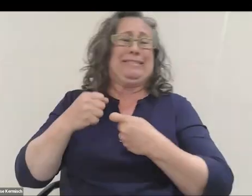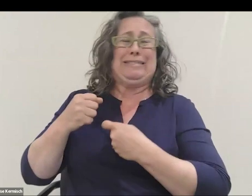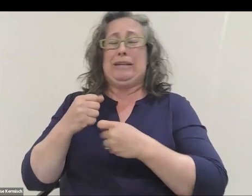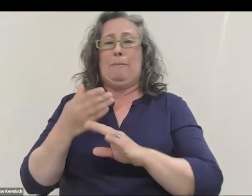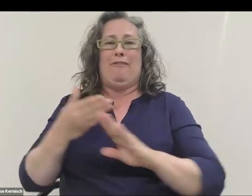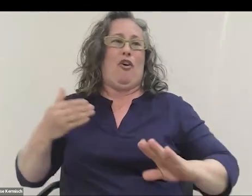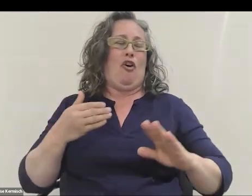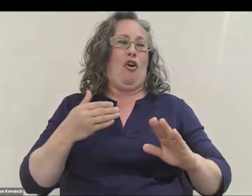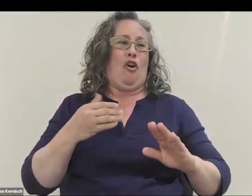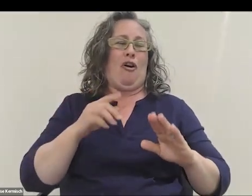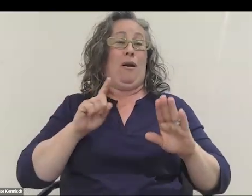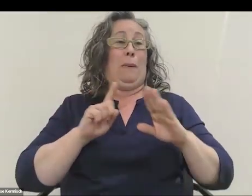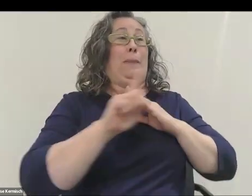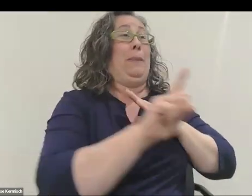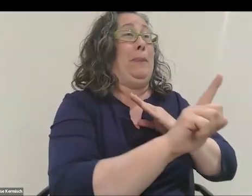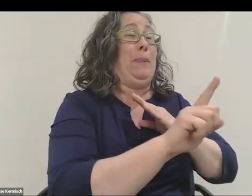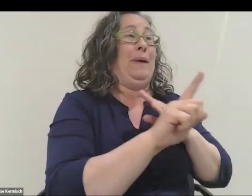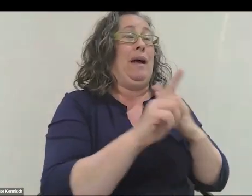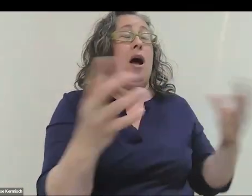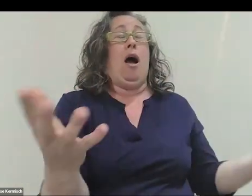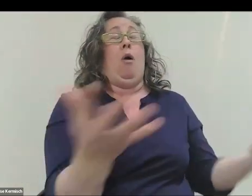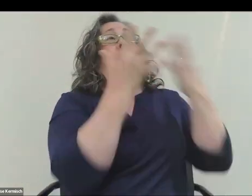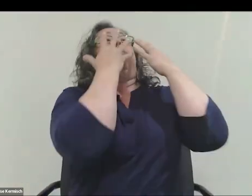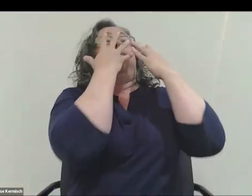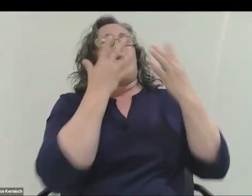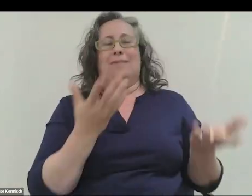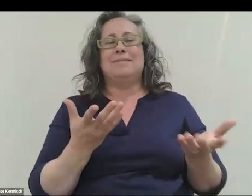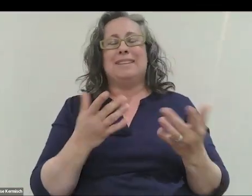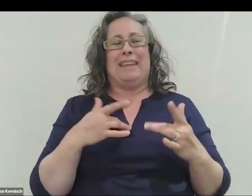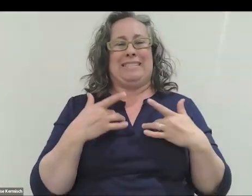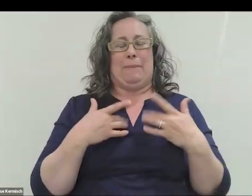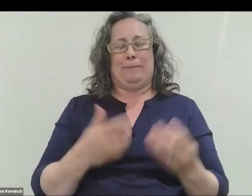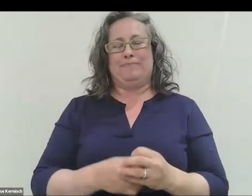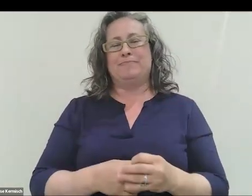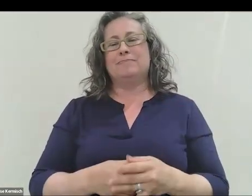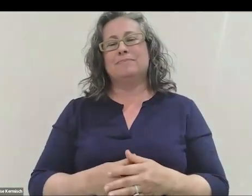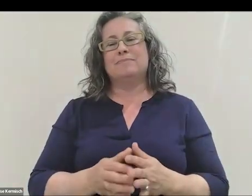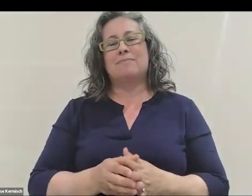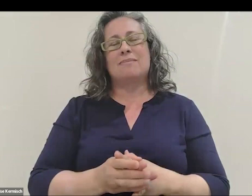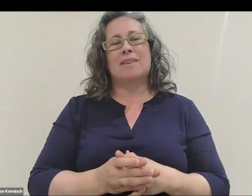by press and excitement. Yes. Then Audrey is there with her dog,